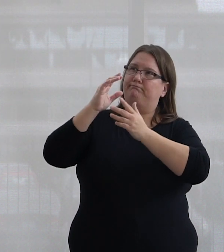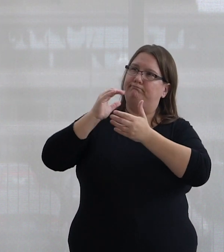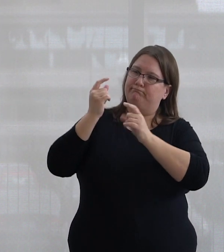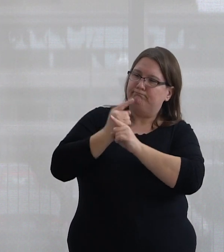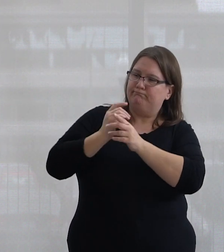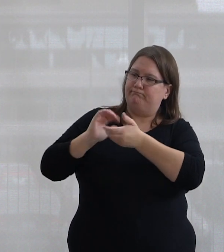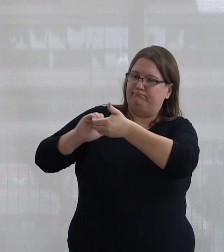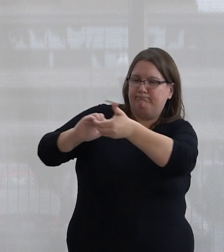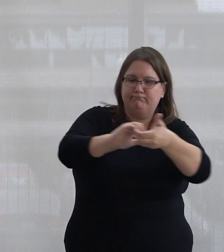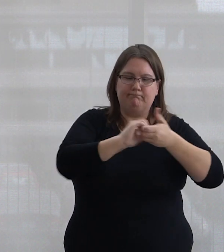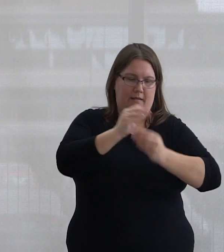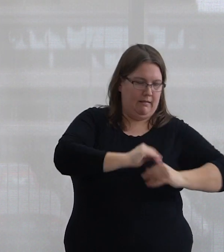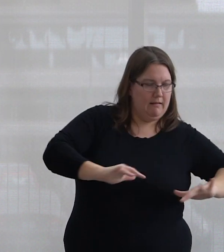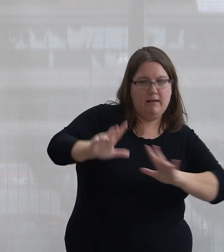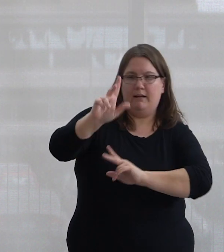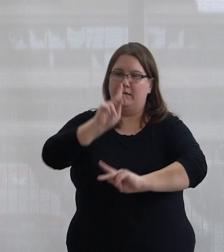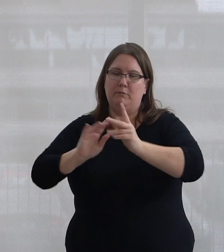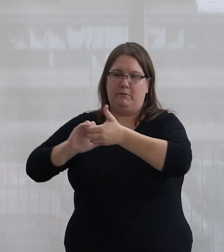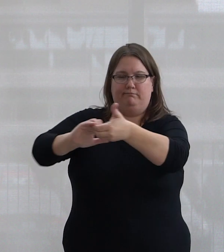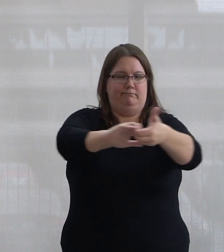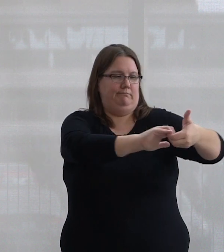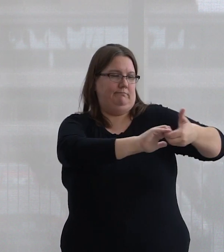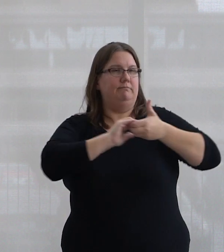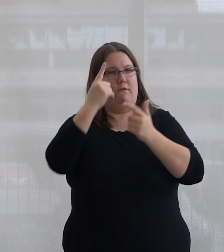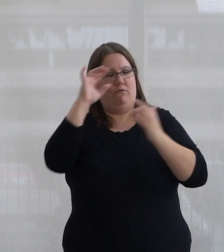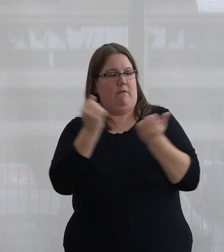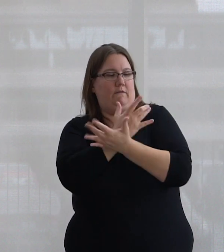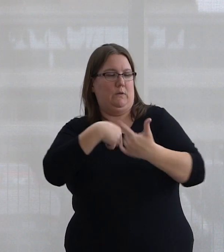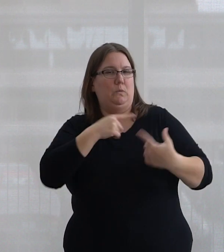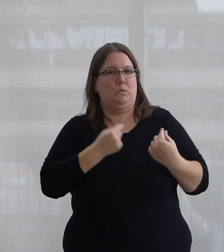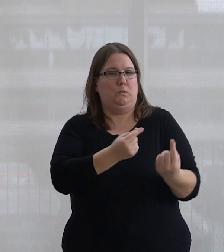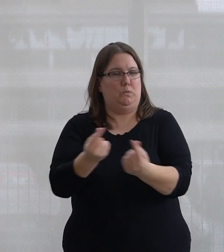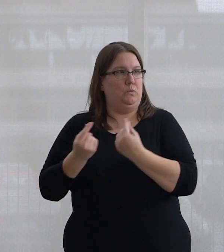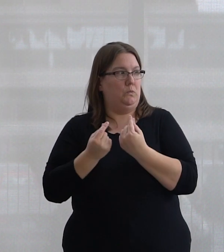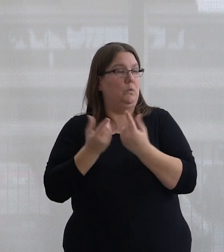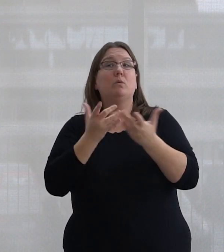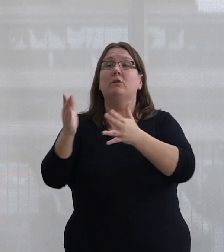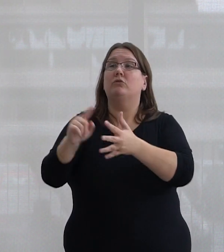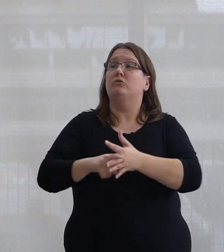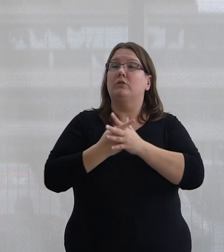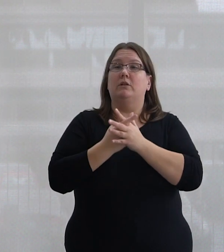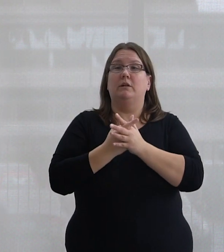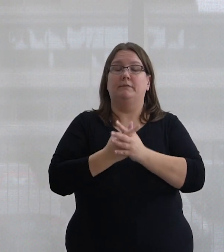with this land and the peoples of this land in all that we do. I would like to begin by saying a big niá:wen ki wahi,